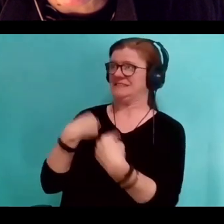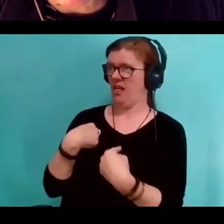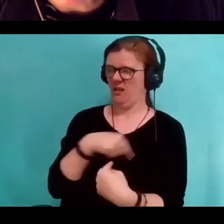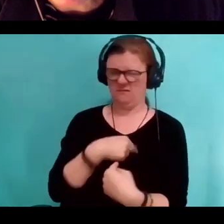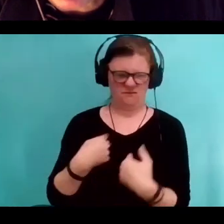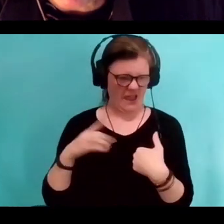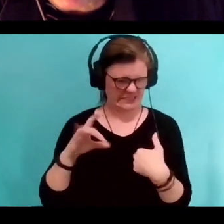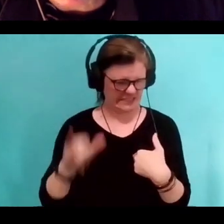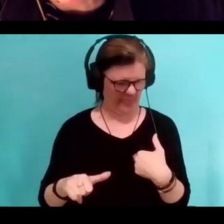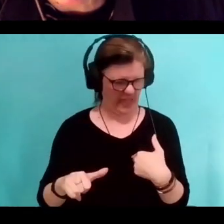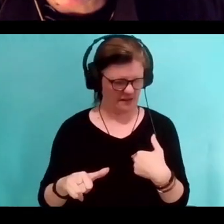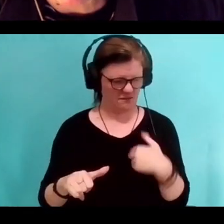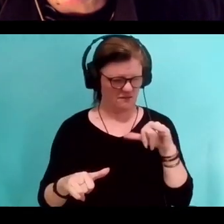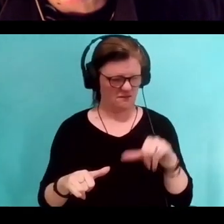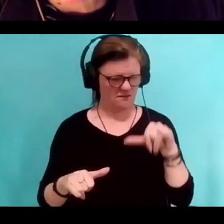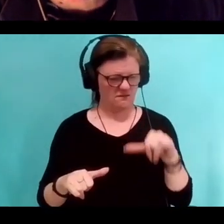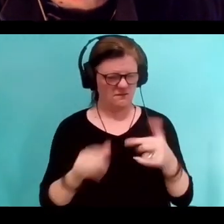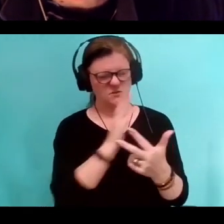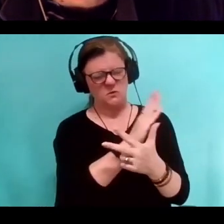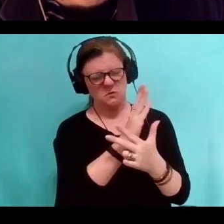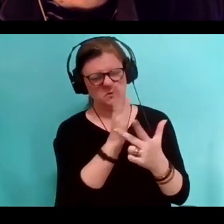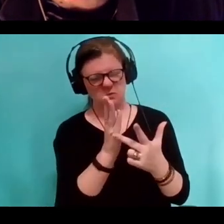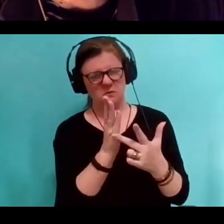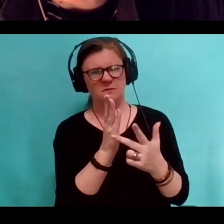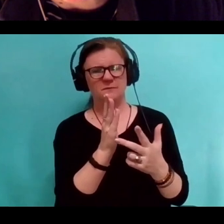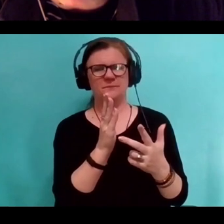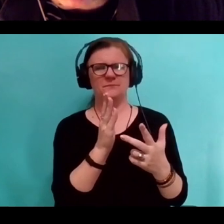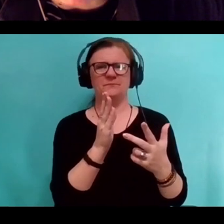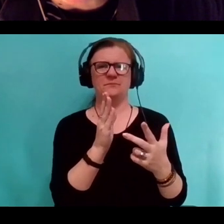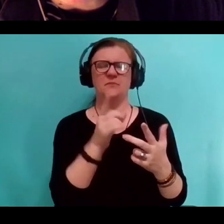as well as existing on a biological plane